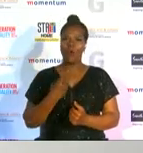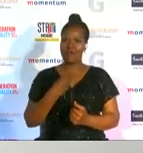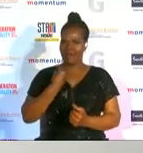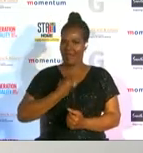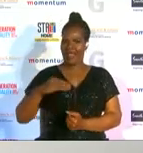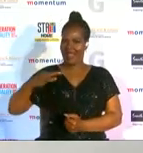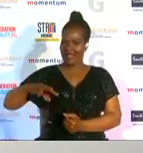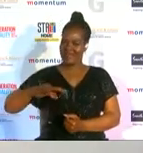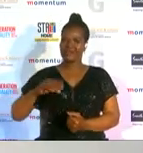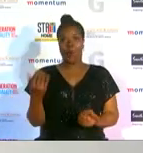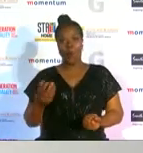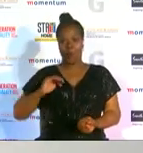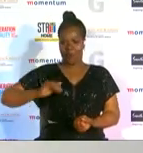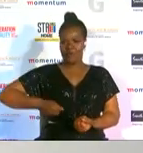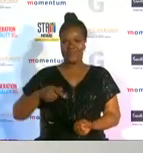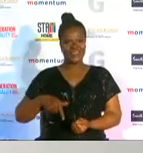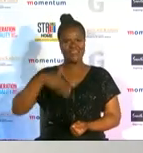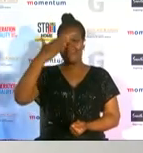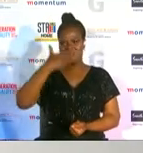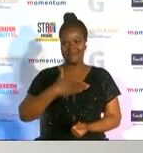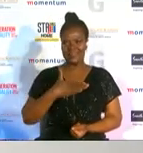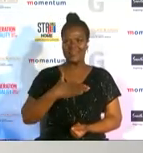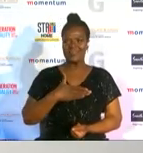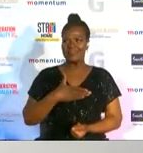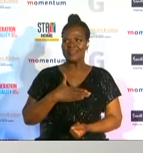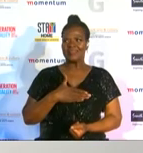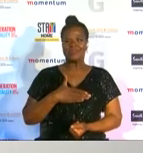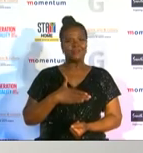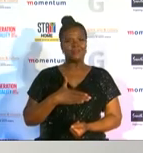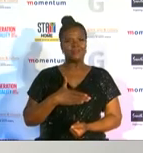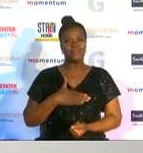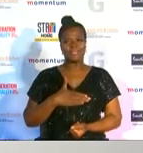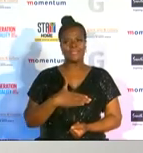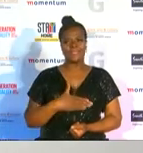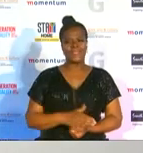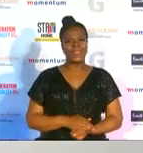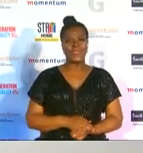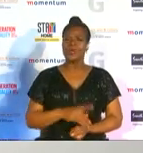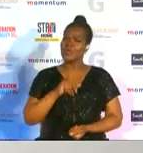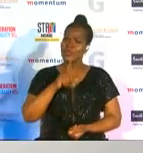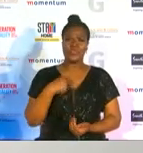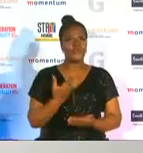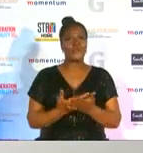africa and over the world to tell them that look you can trust your dreams you can get everything that you work